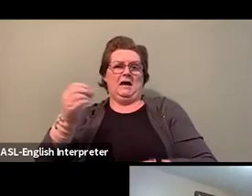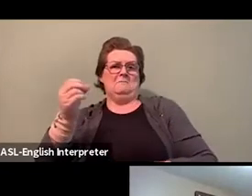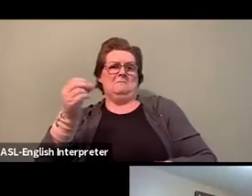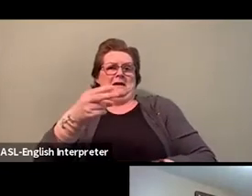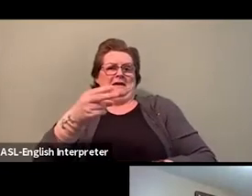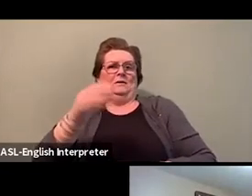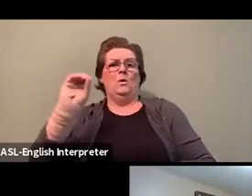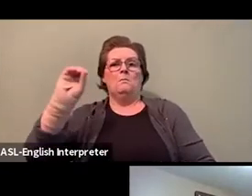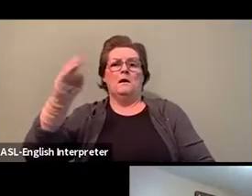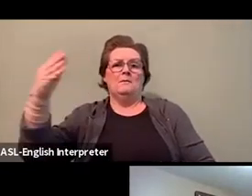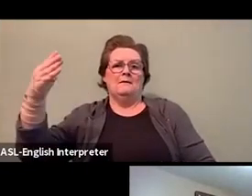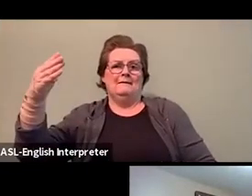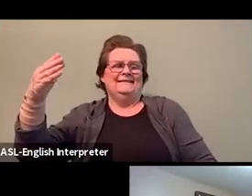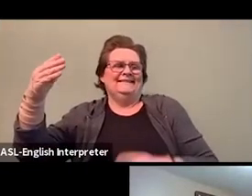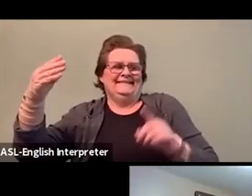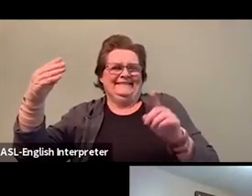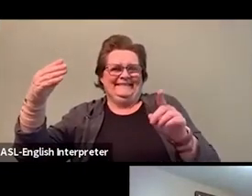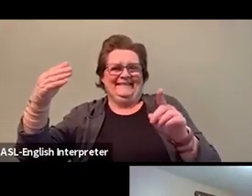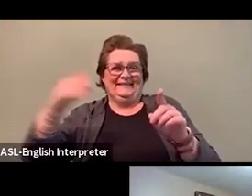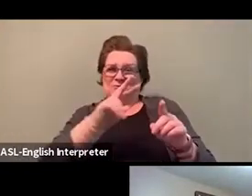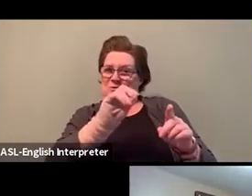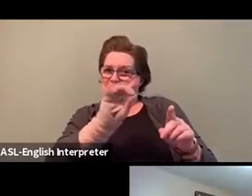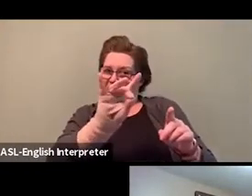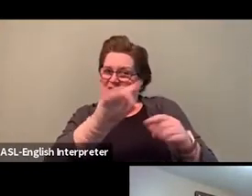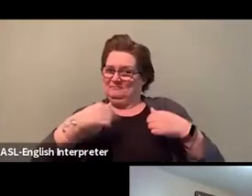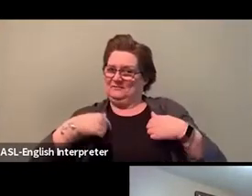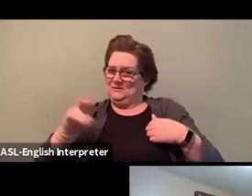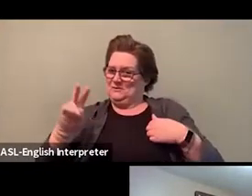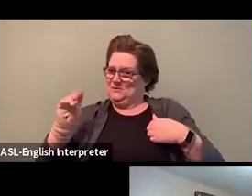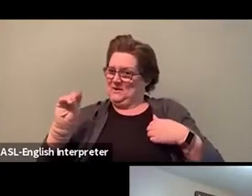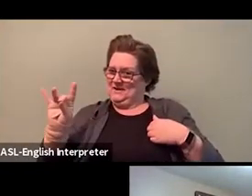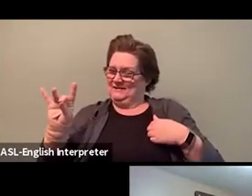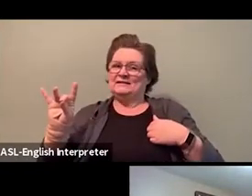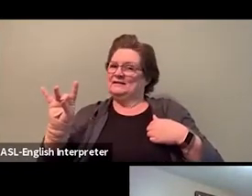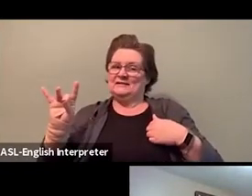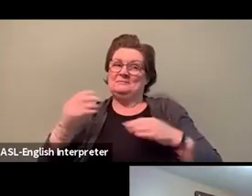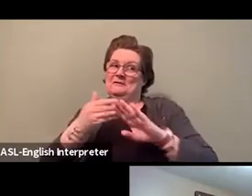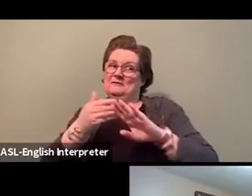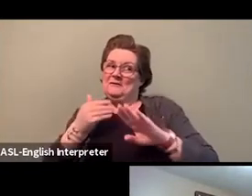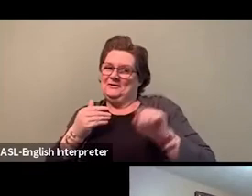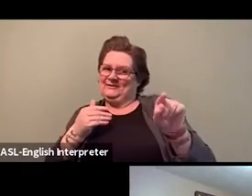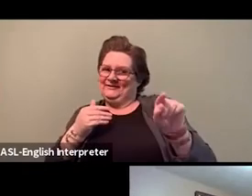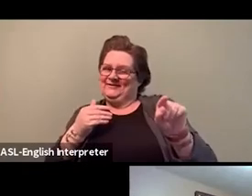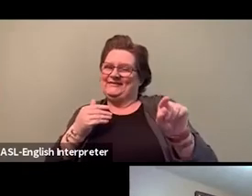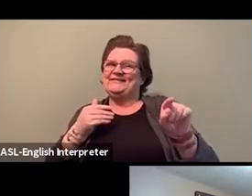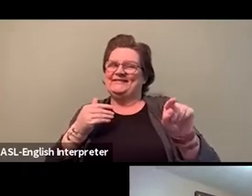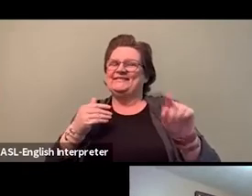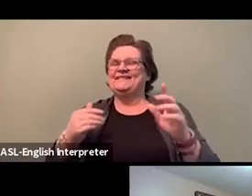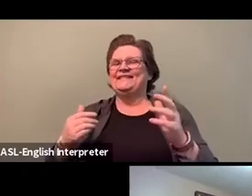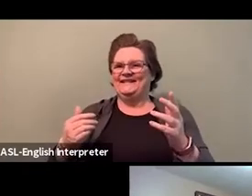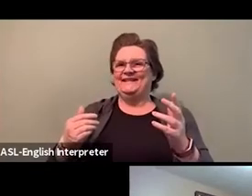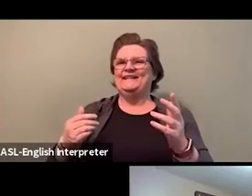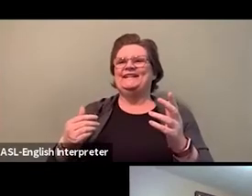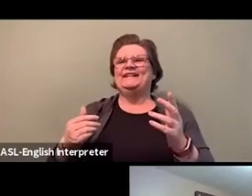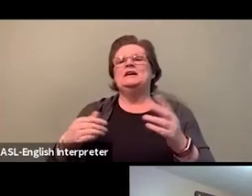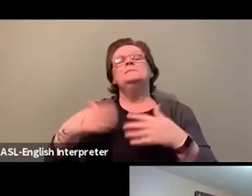experience - Thank you. But anyways, I do wanna talk about, it's not all fun and glory and rainbows and sunshines.